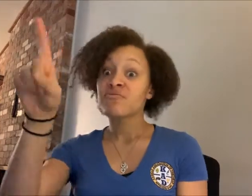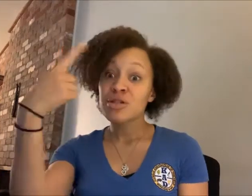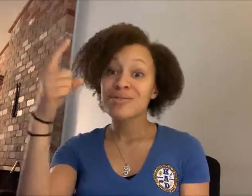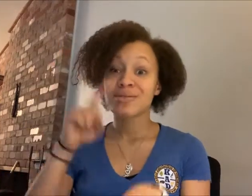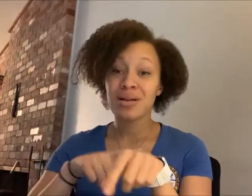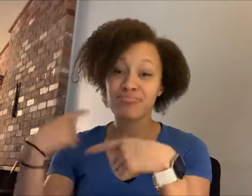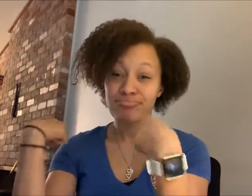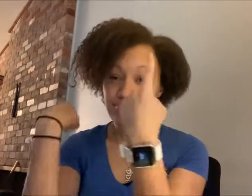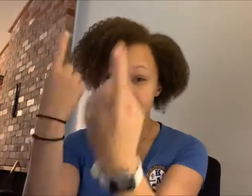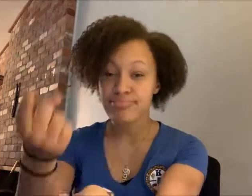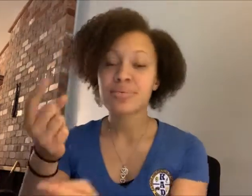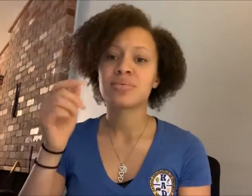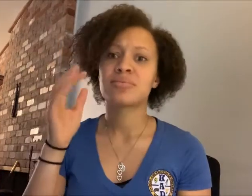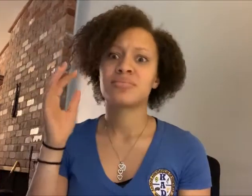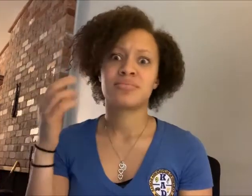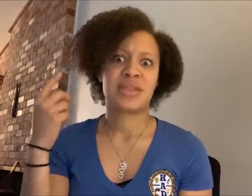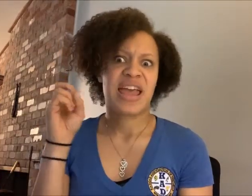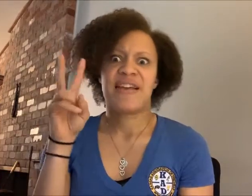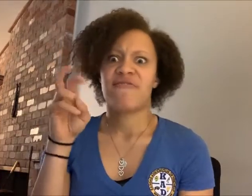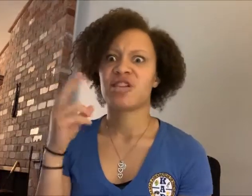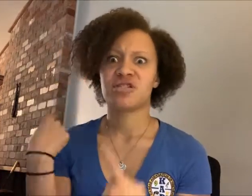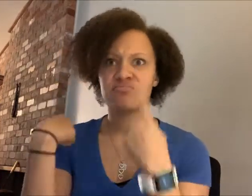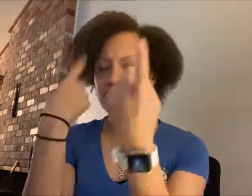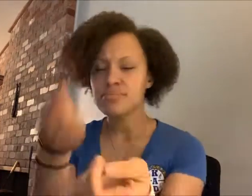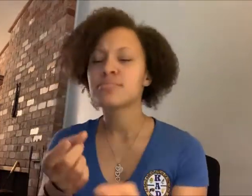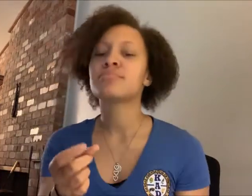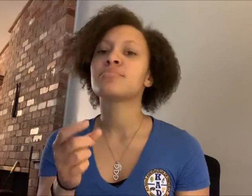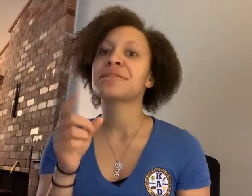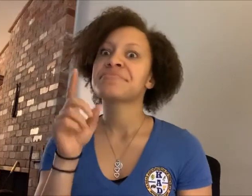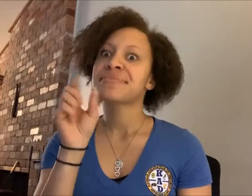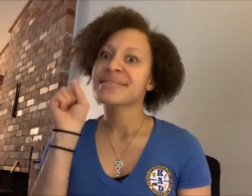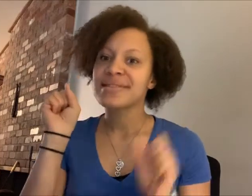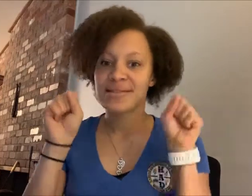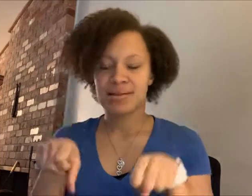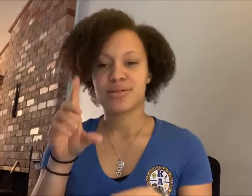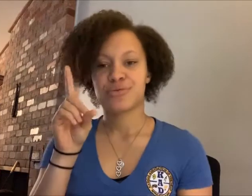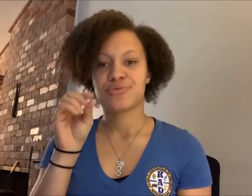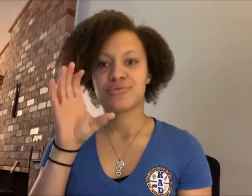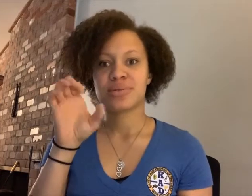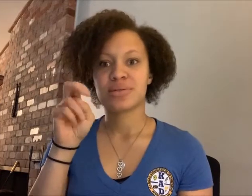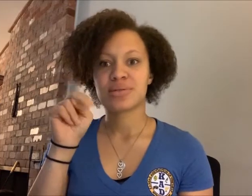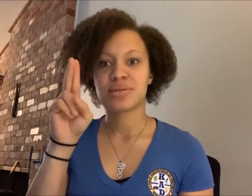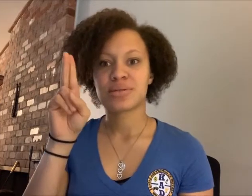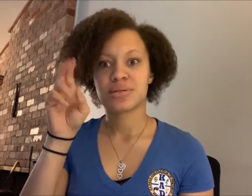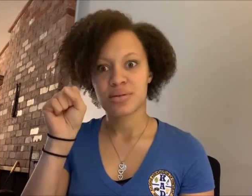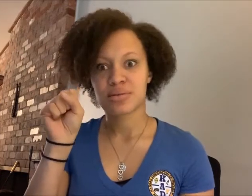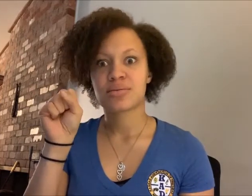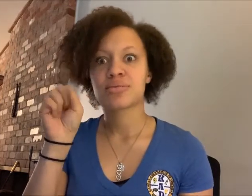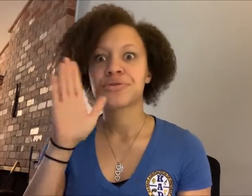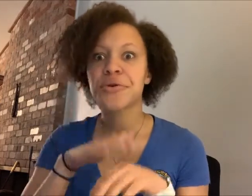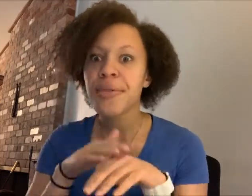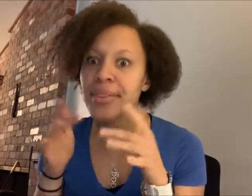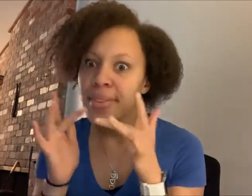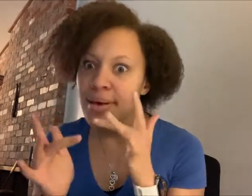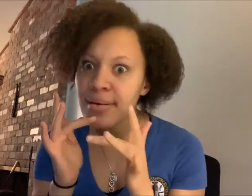For the first time ever, you can do your census online.